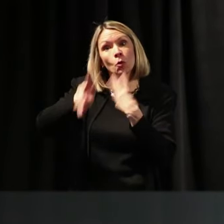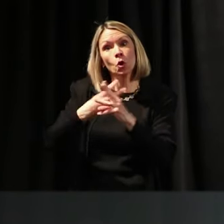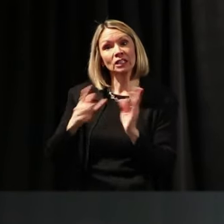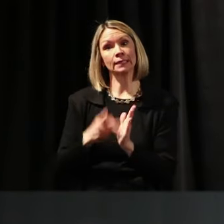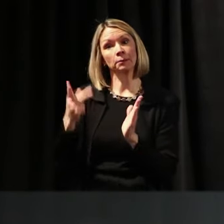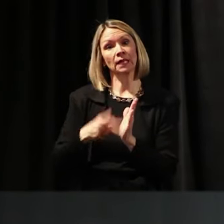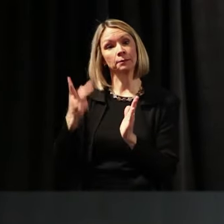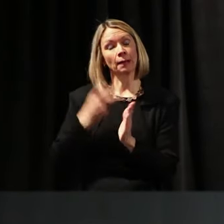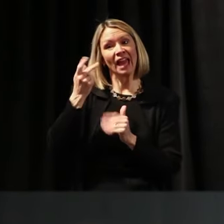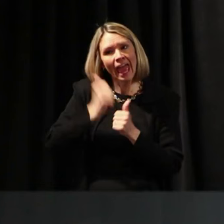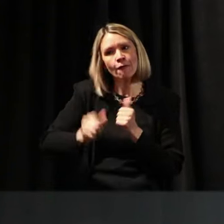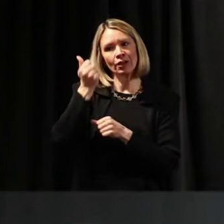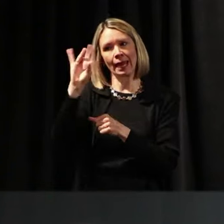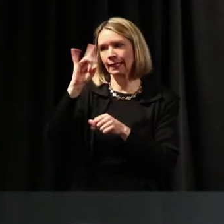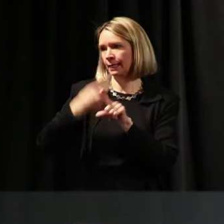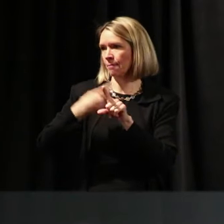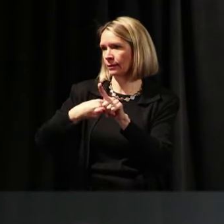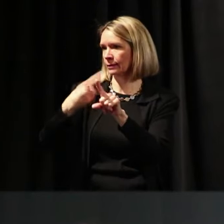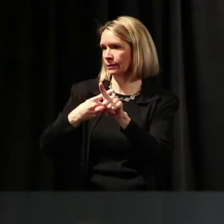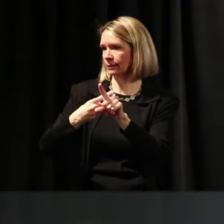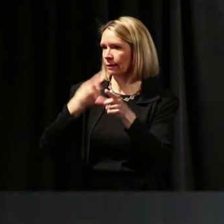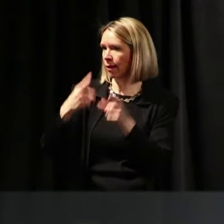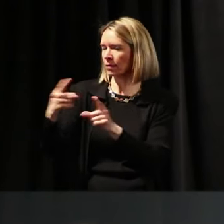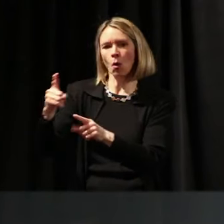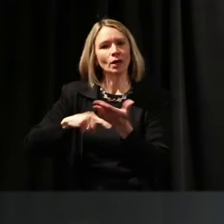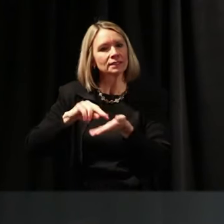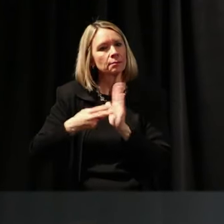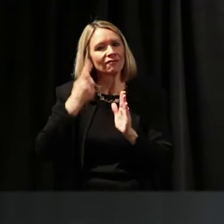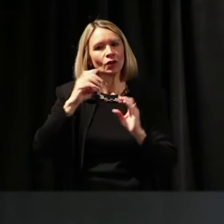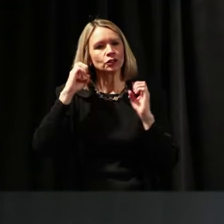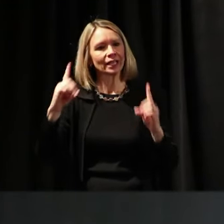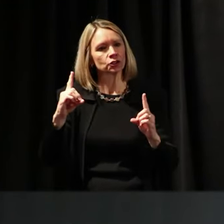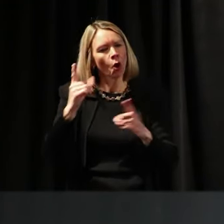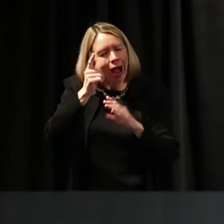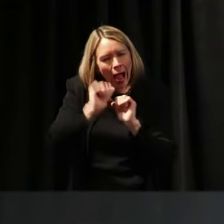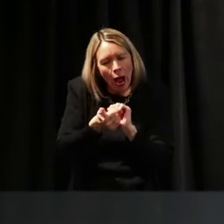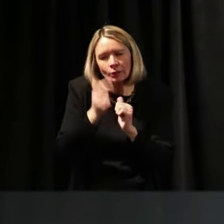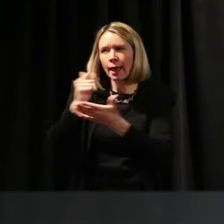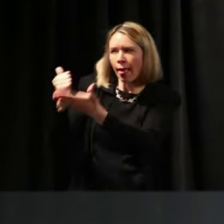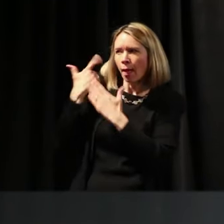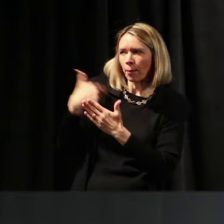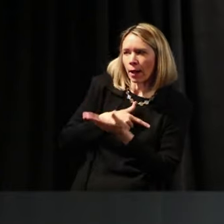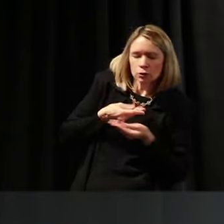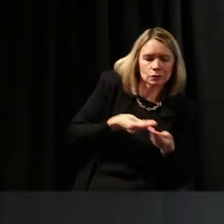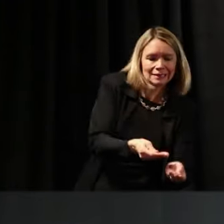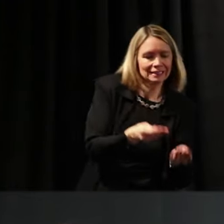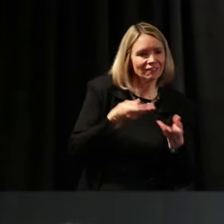So what does that mean for education? What does that mean for how we help our kids be successful in this world?